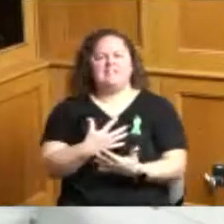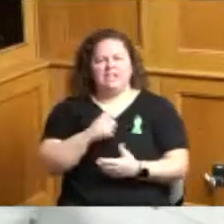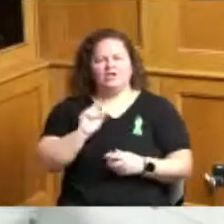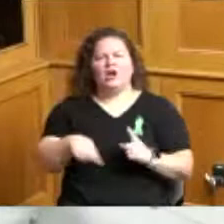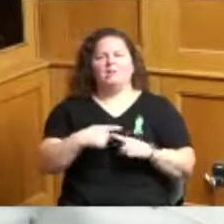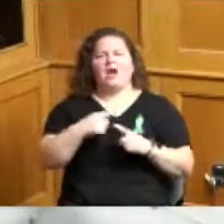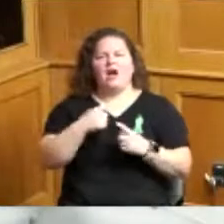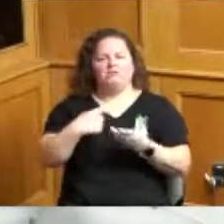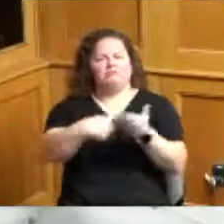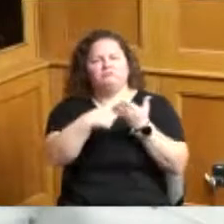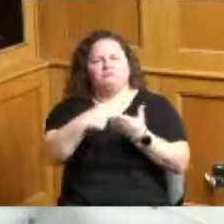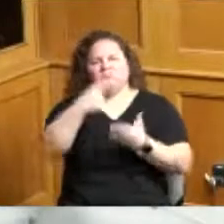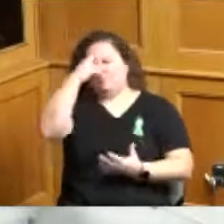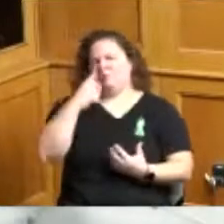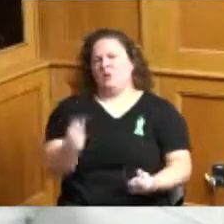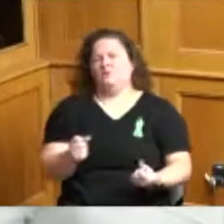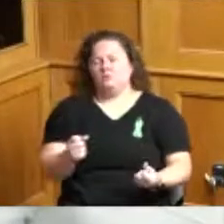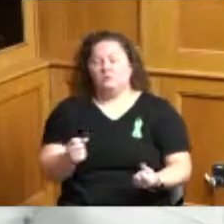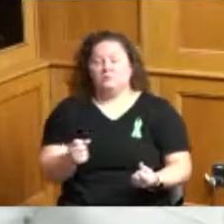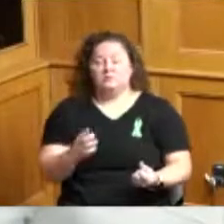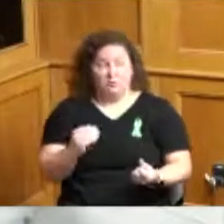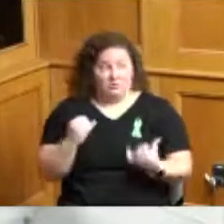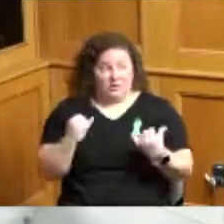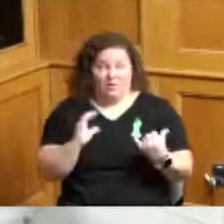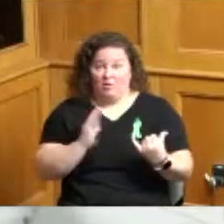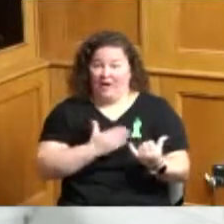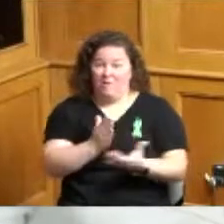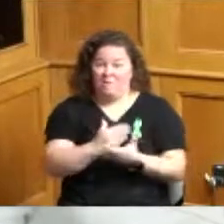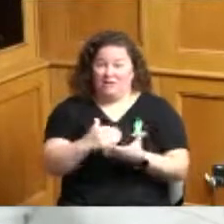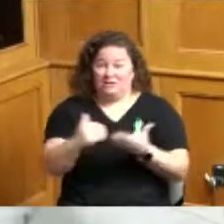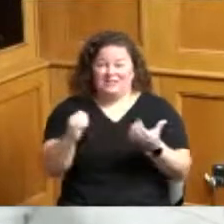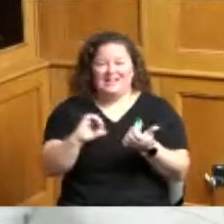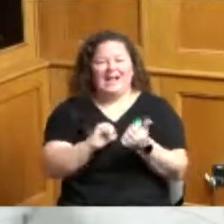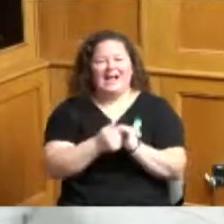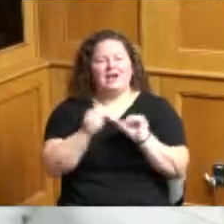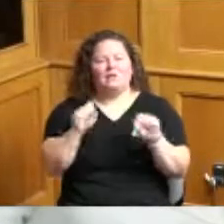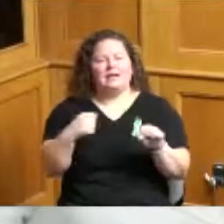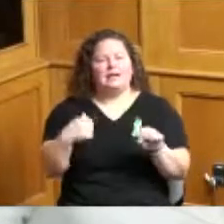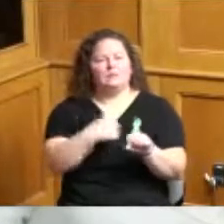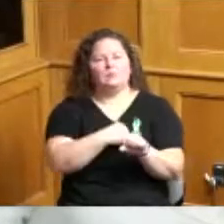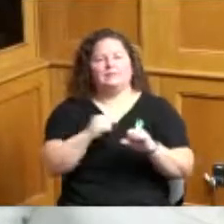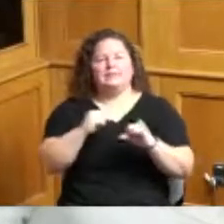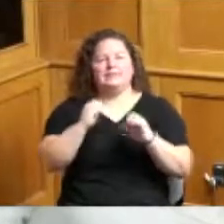levy but our budget how do we diversify mental health so that we have something that can help